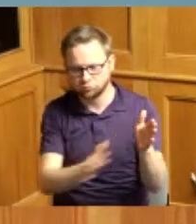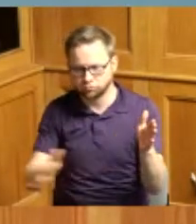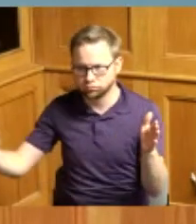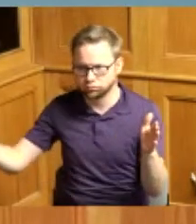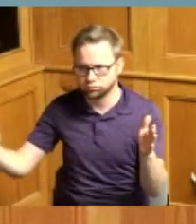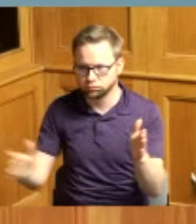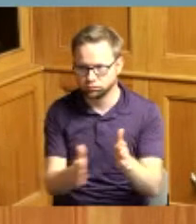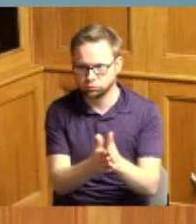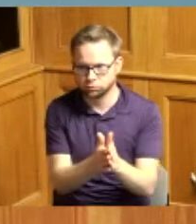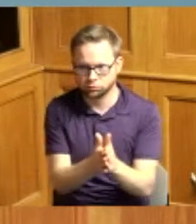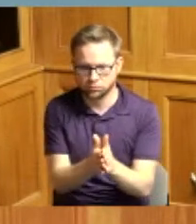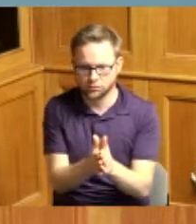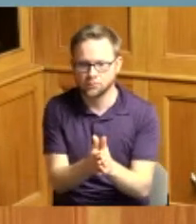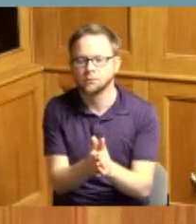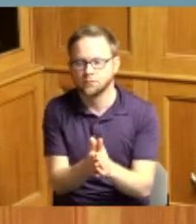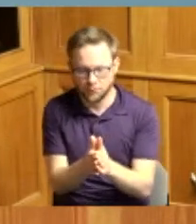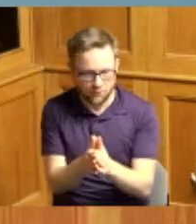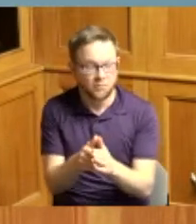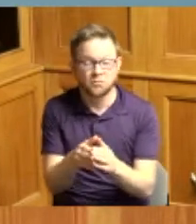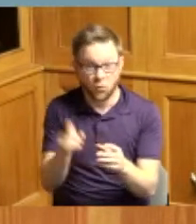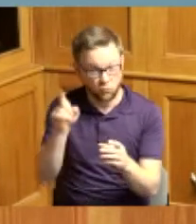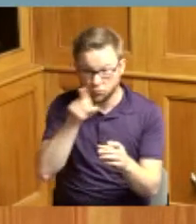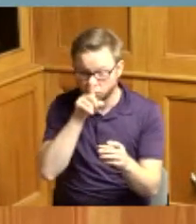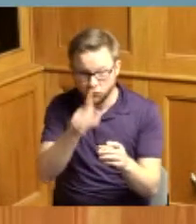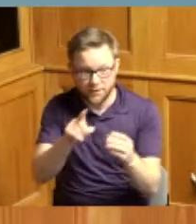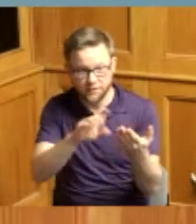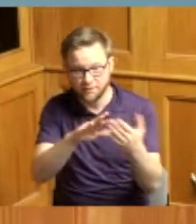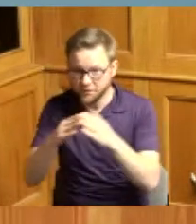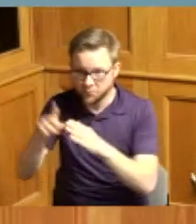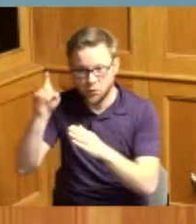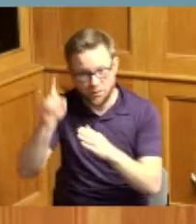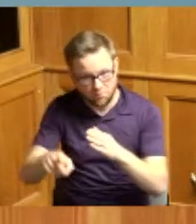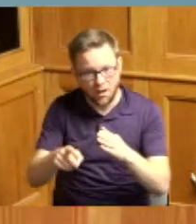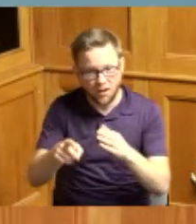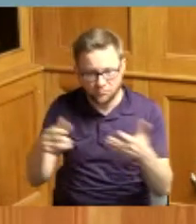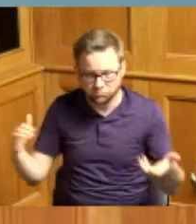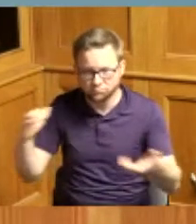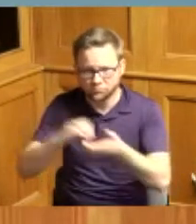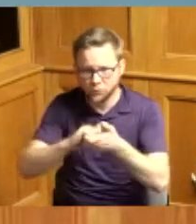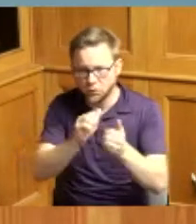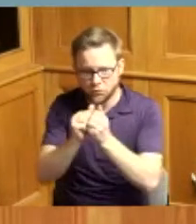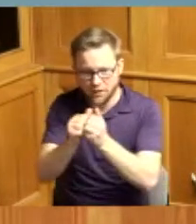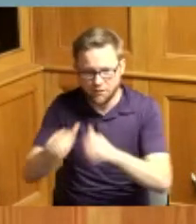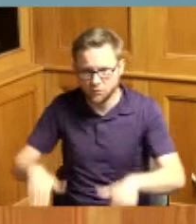a child it is through involvement with her sport that she was able to help these young ladies